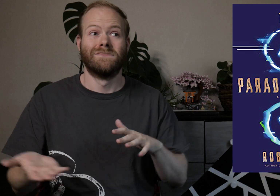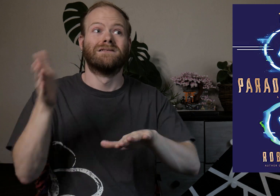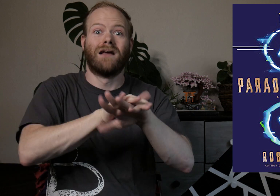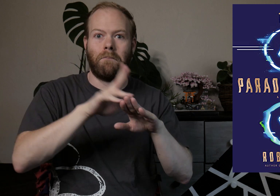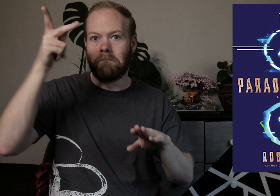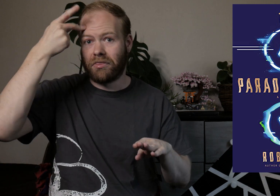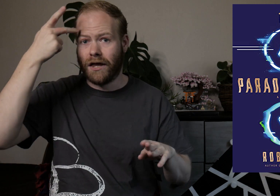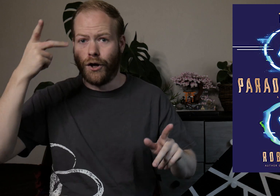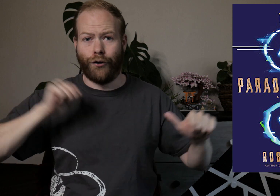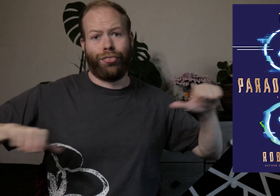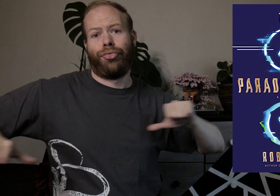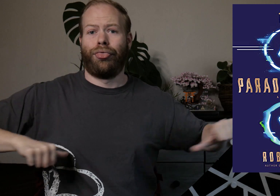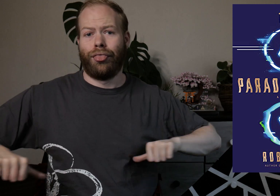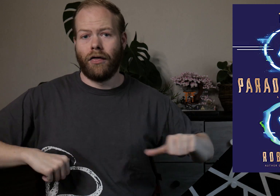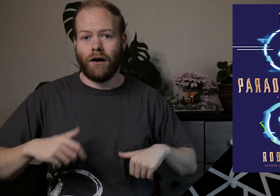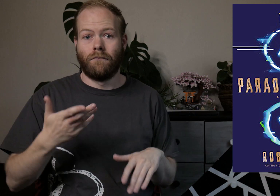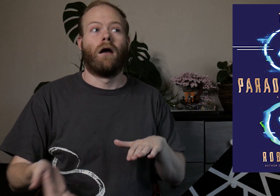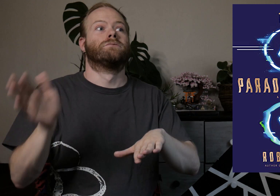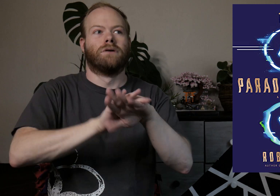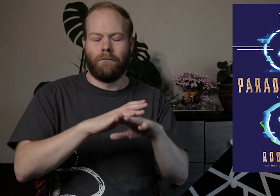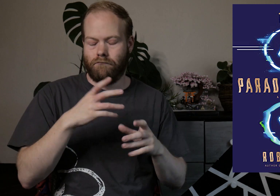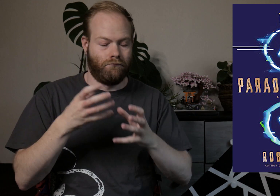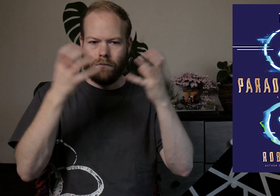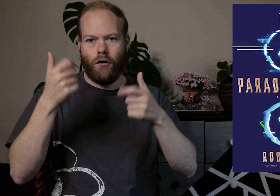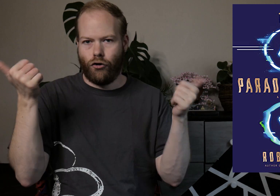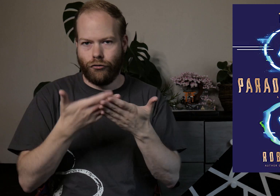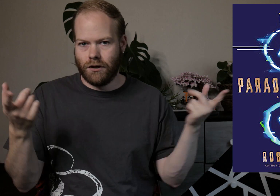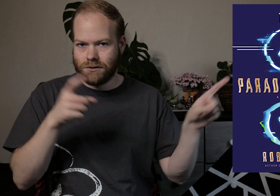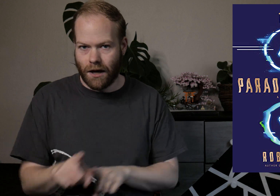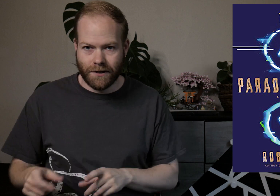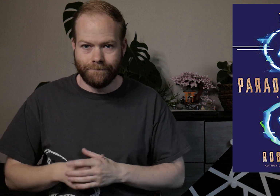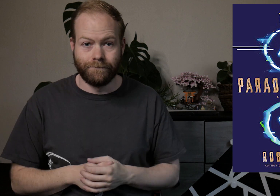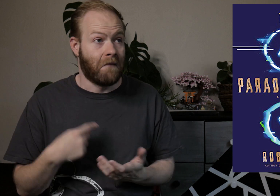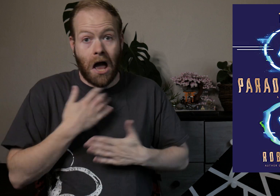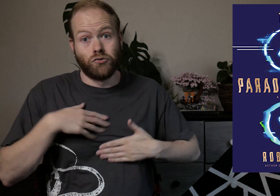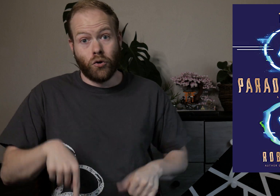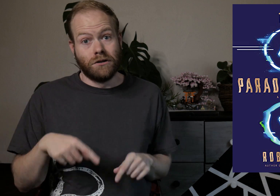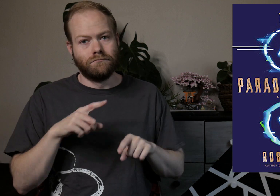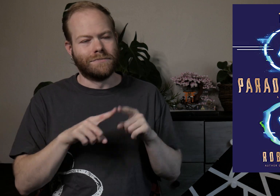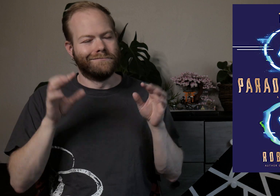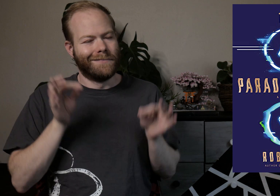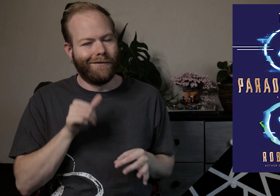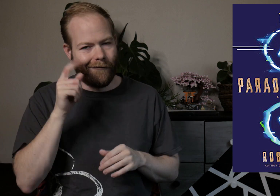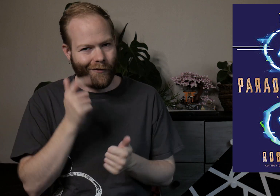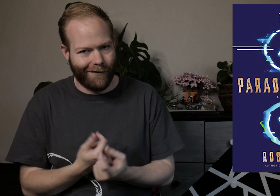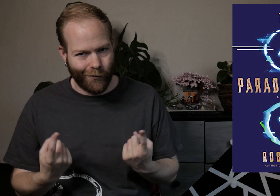on top of political posturing, on top of a whole bunch of other things. I enjoyed this, but it’s certainly not for everyone.